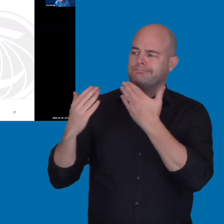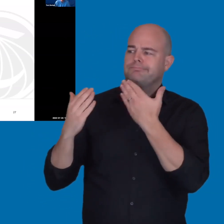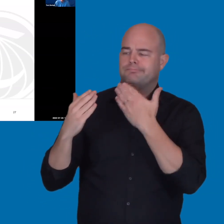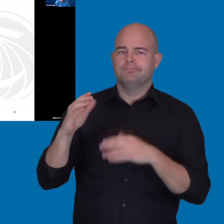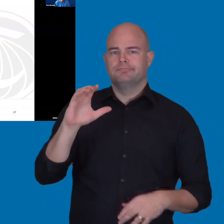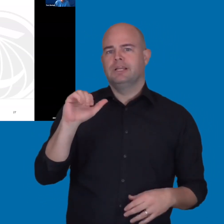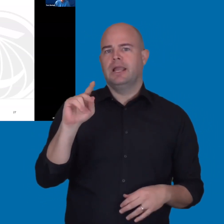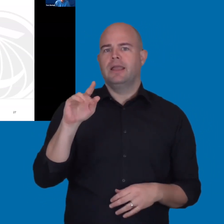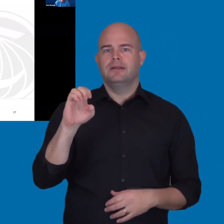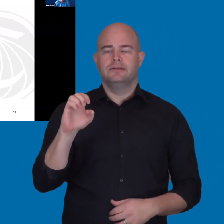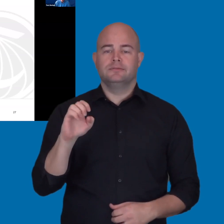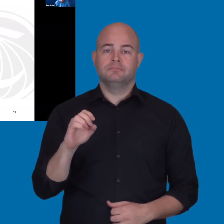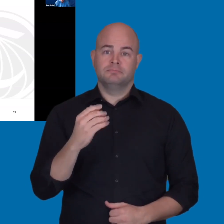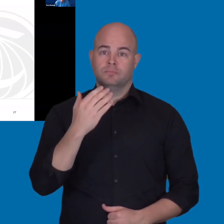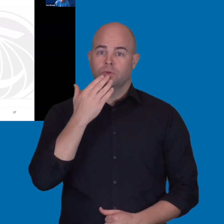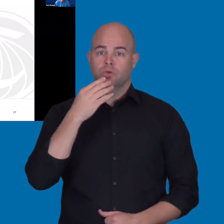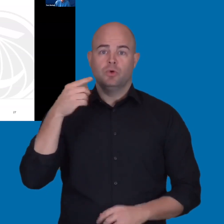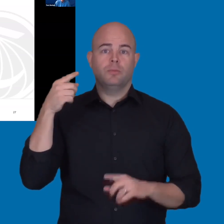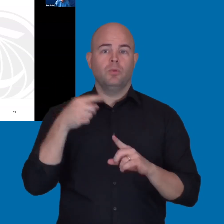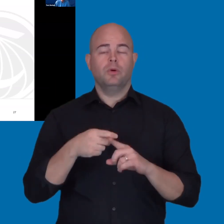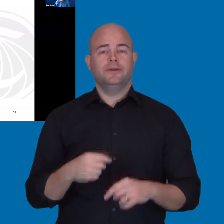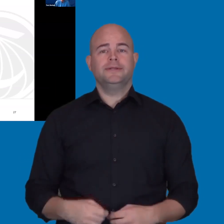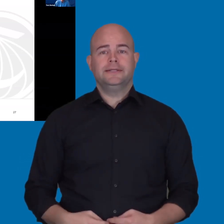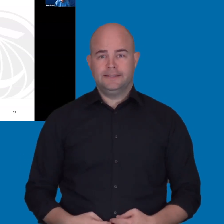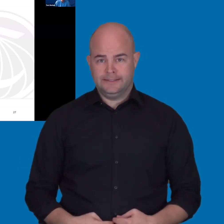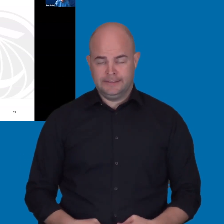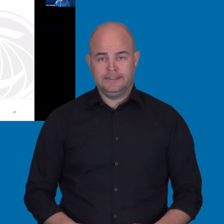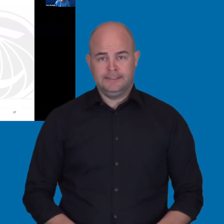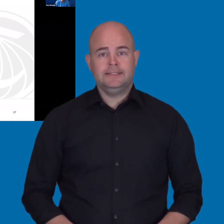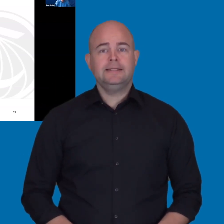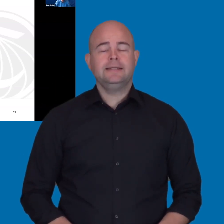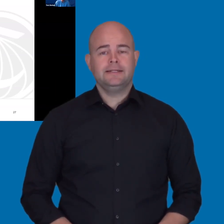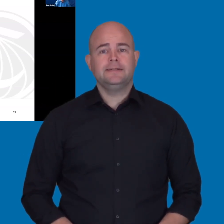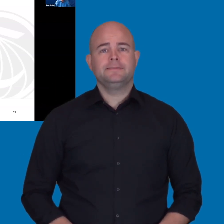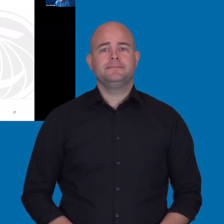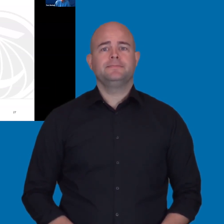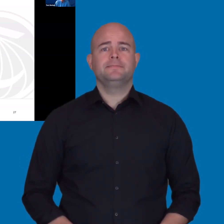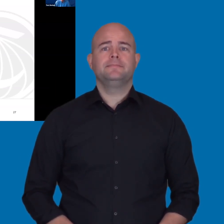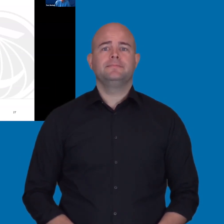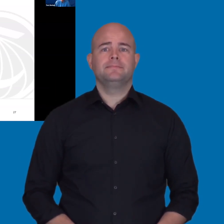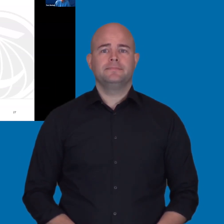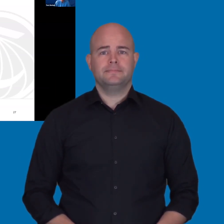Yeah. Great, Candice. That's a great point. And we will definitely have